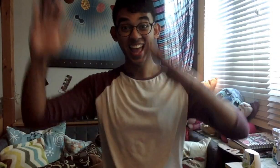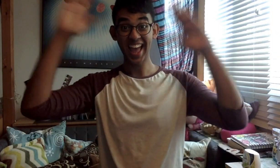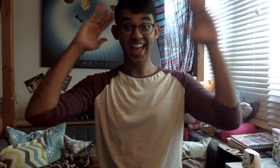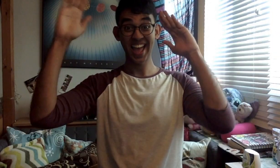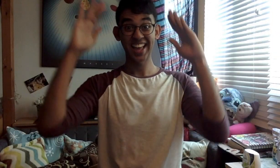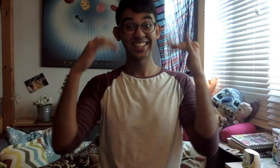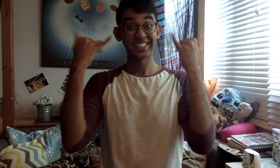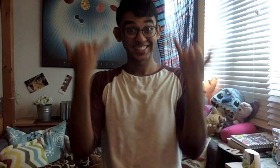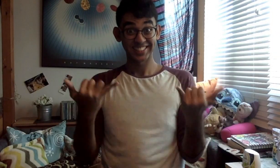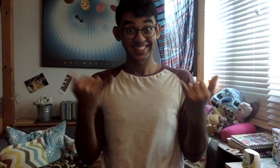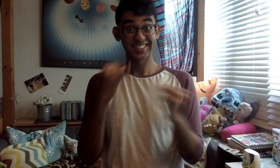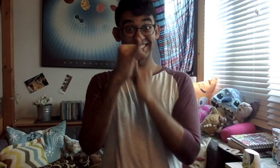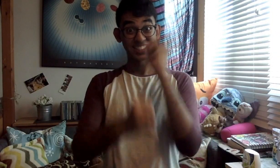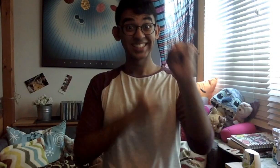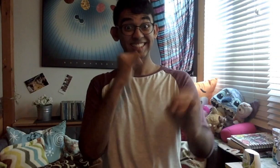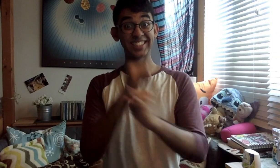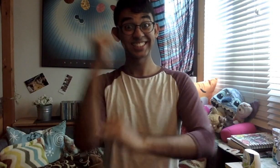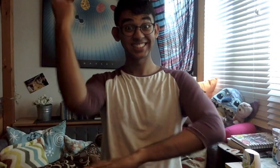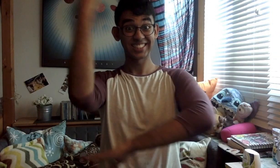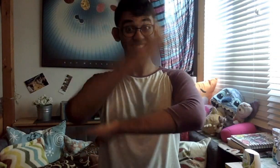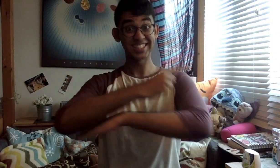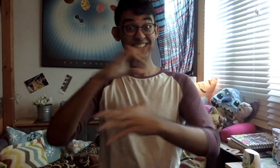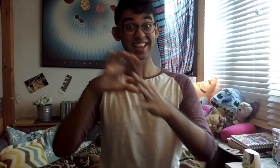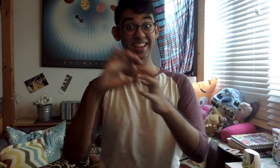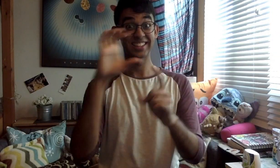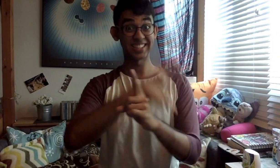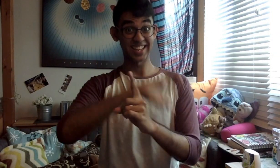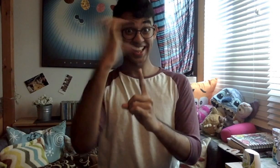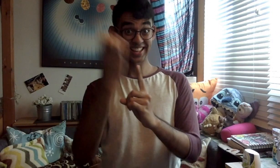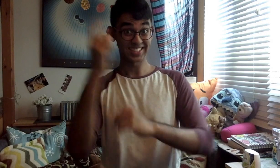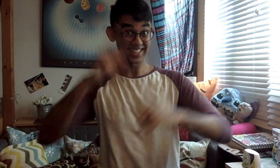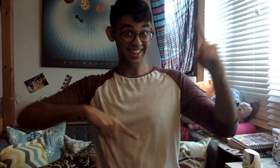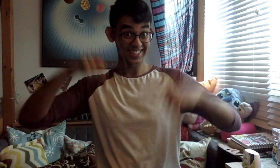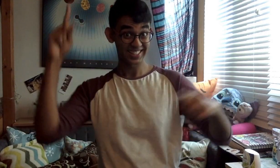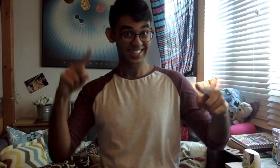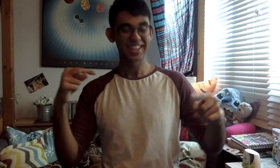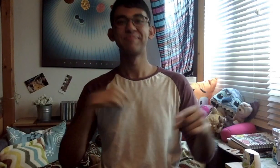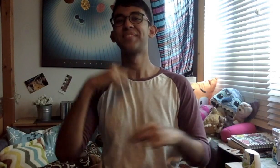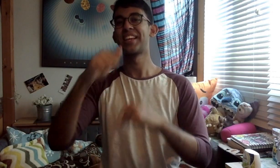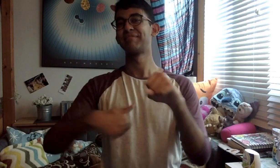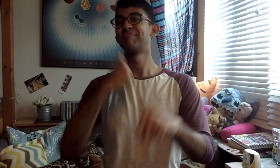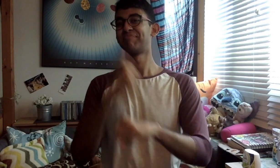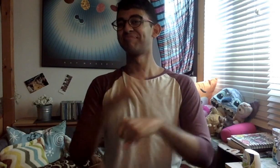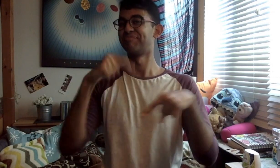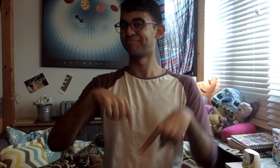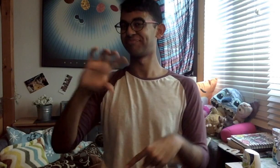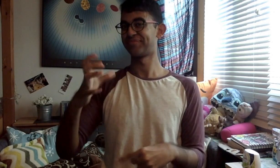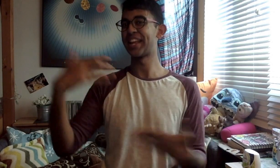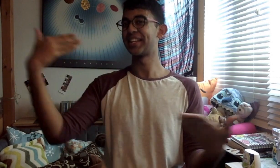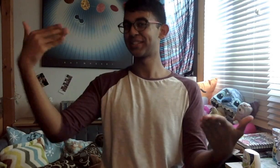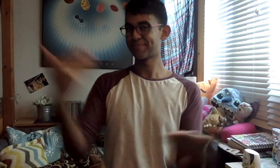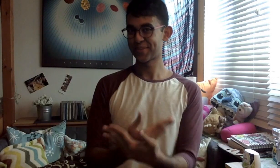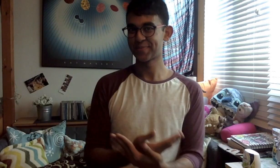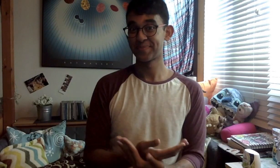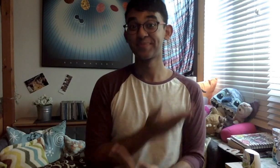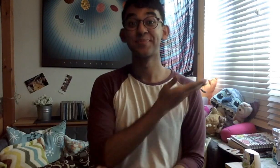Hello! Today, on the International Day of Cultural Diversity, I've launched this new channel